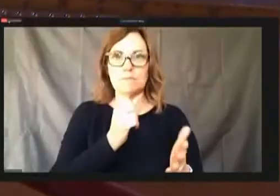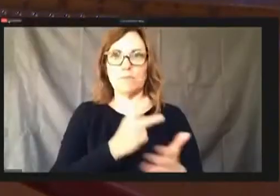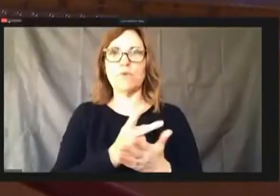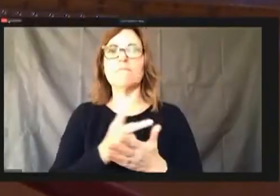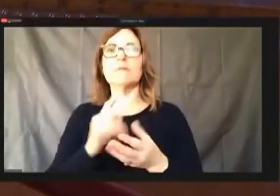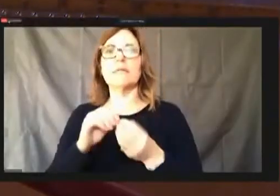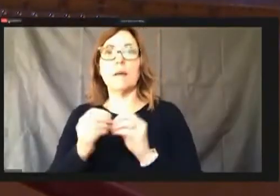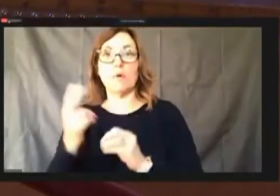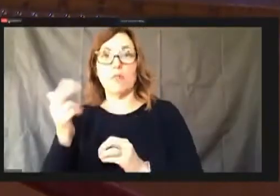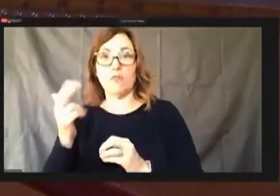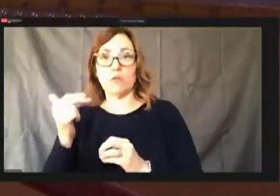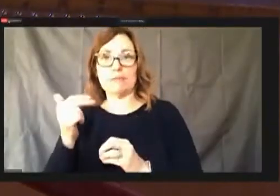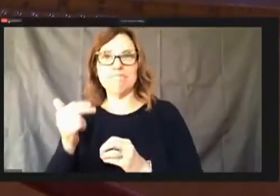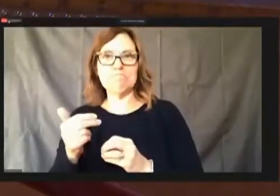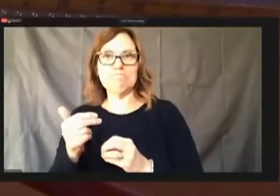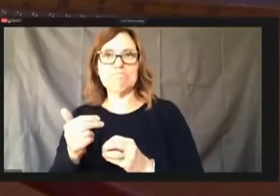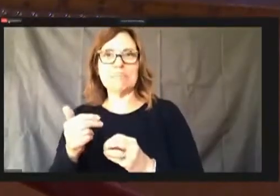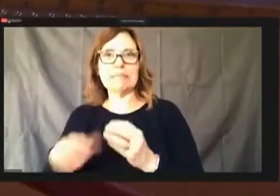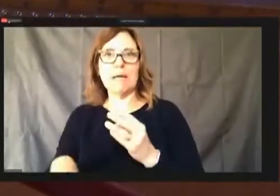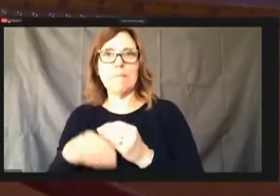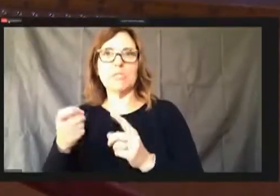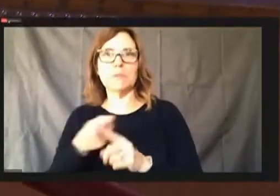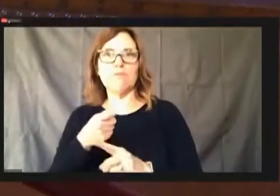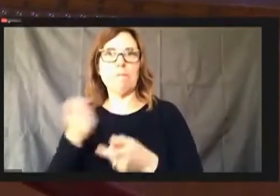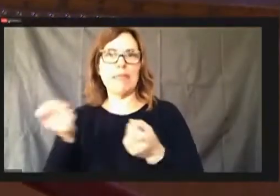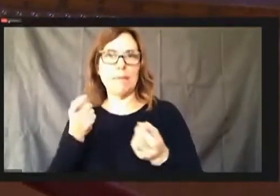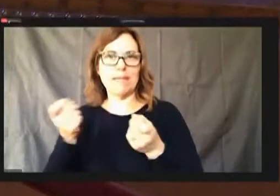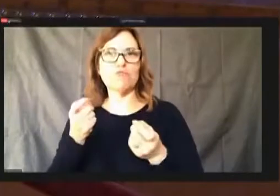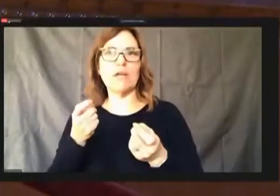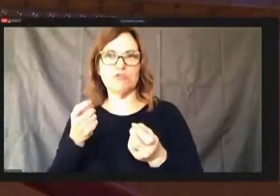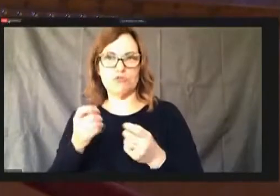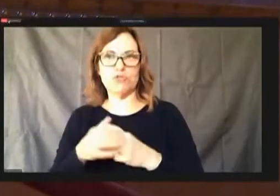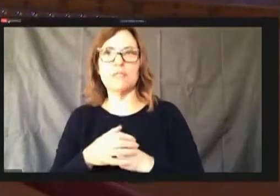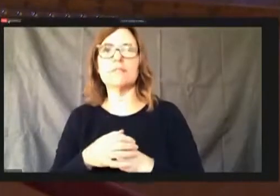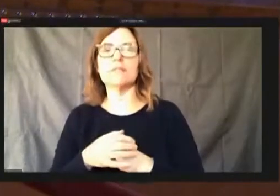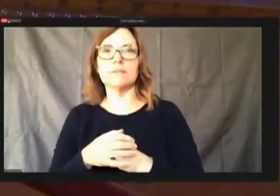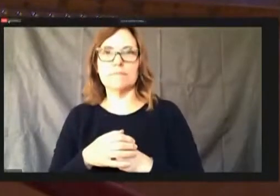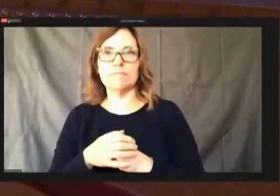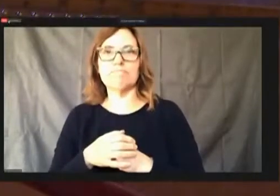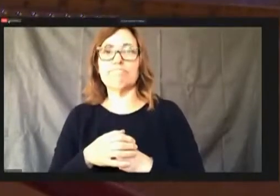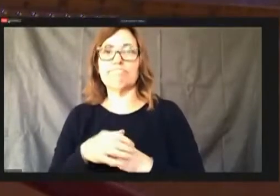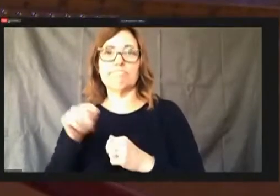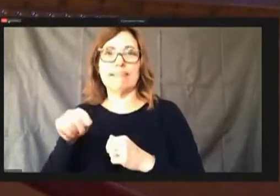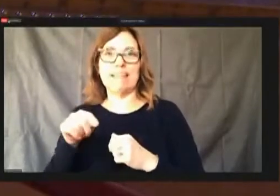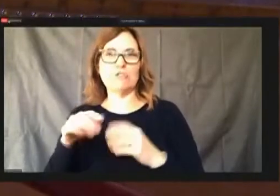the administration. These are separated out into several different categories.